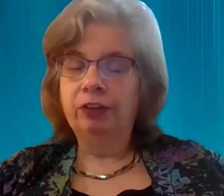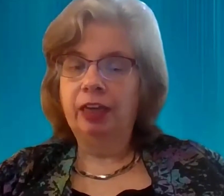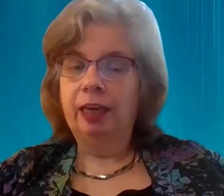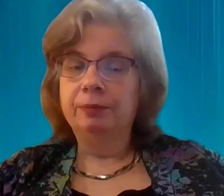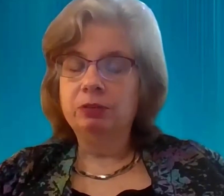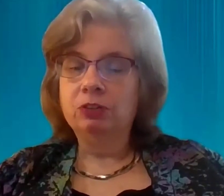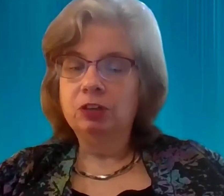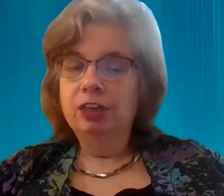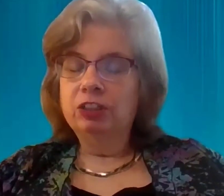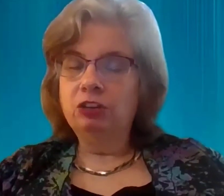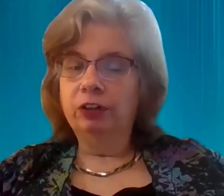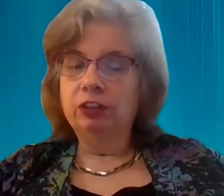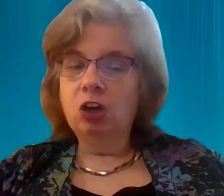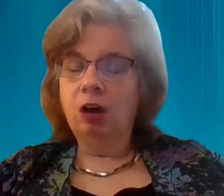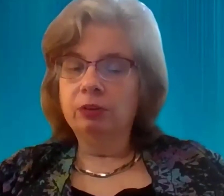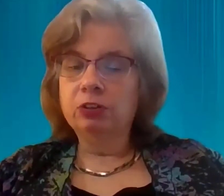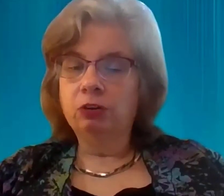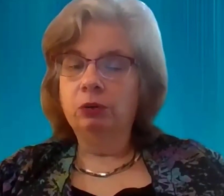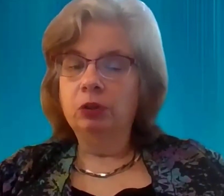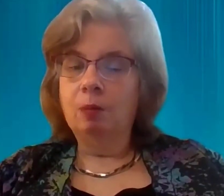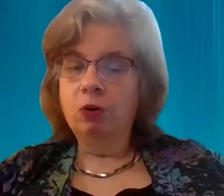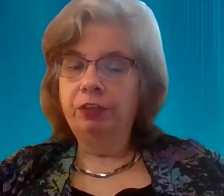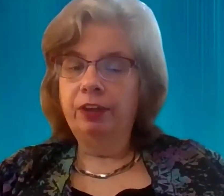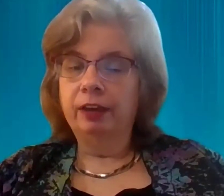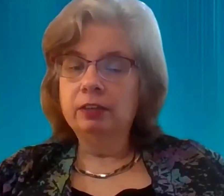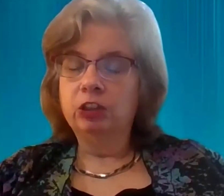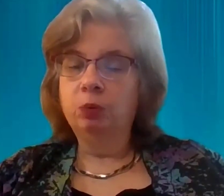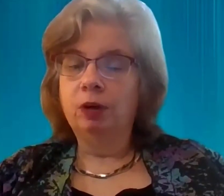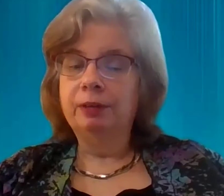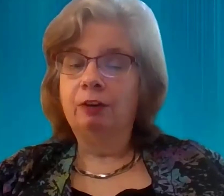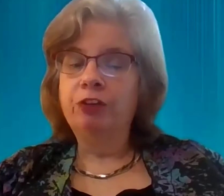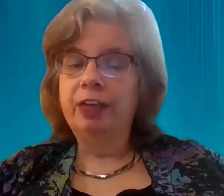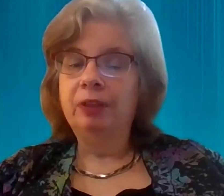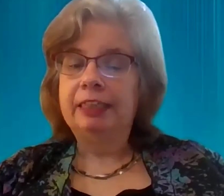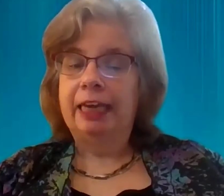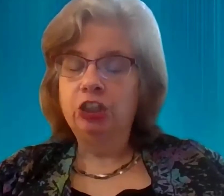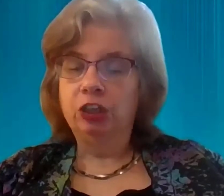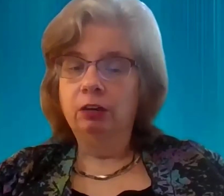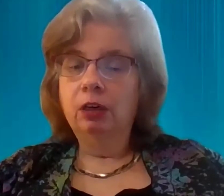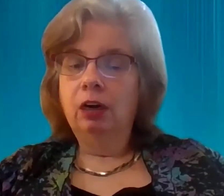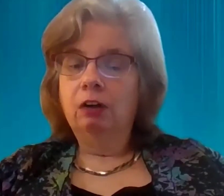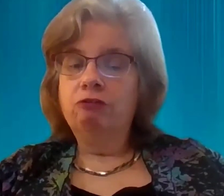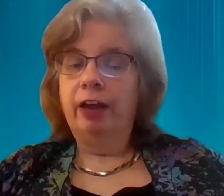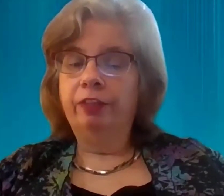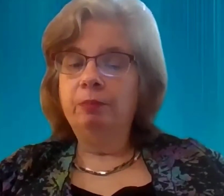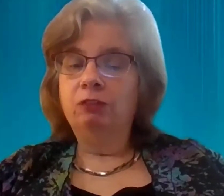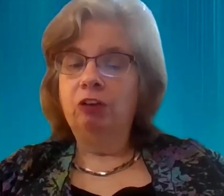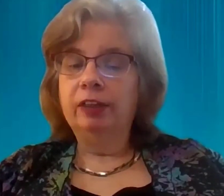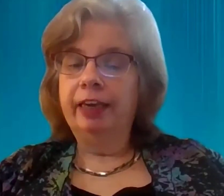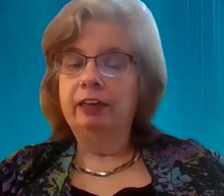games, he started talking, he started to do a lot more things... And she wanted him to get rehabilitation, rather than being relegated to